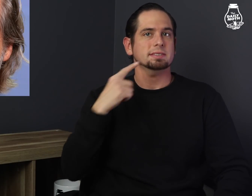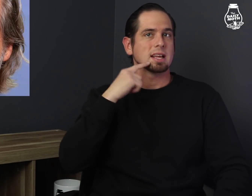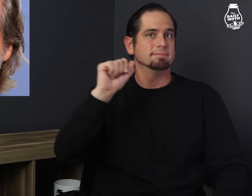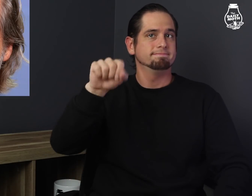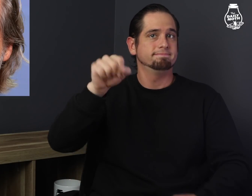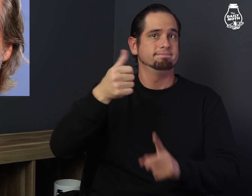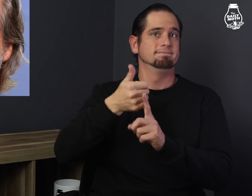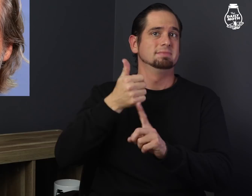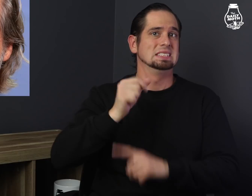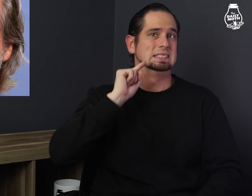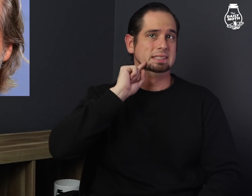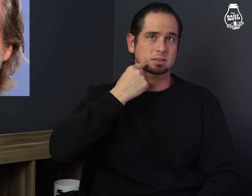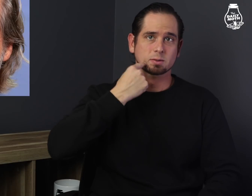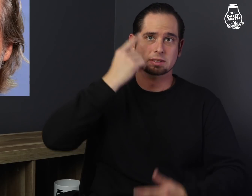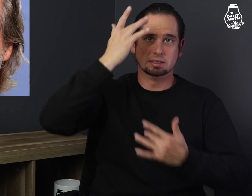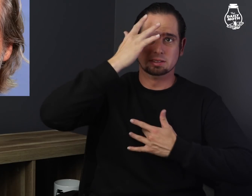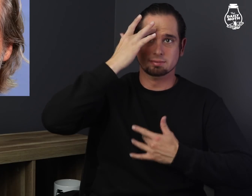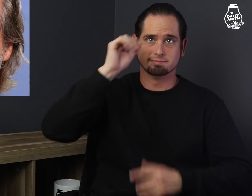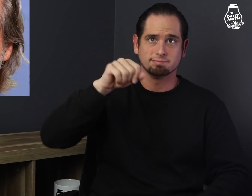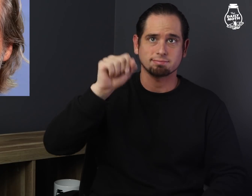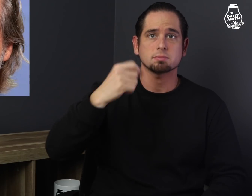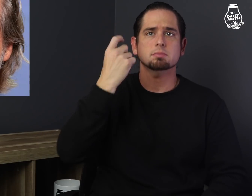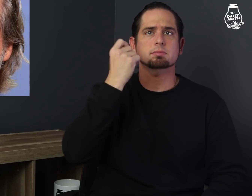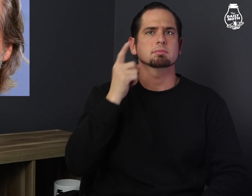He said although it is a serious disease,